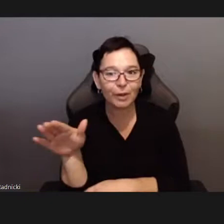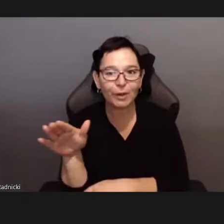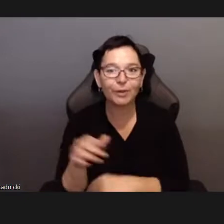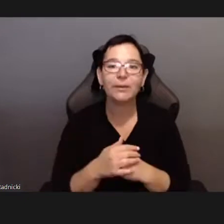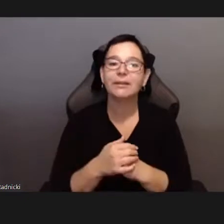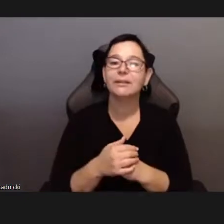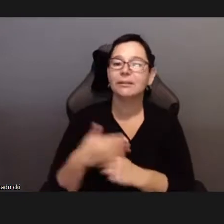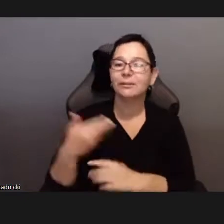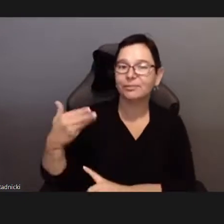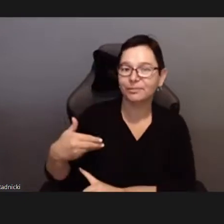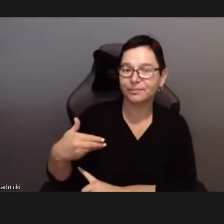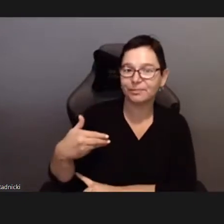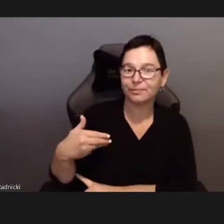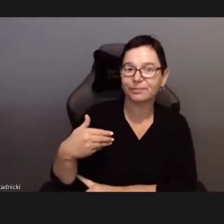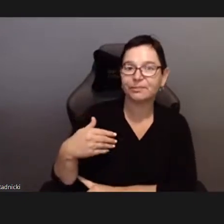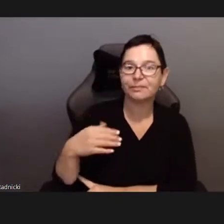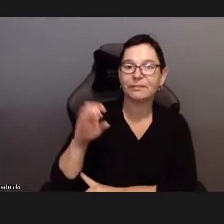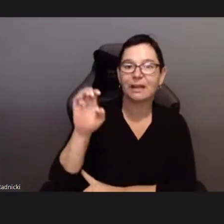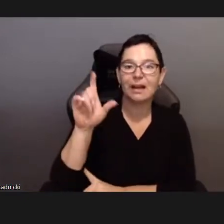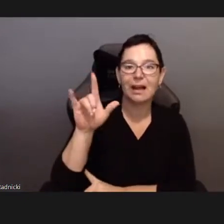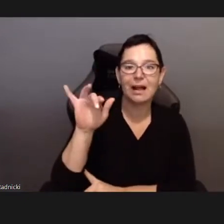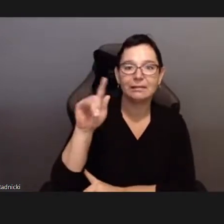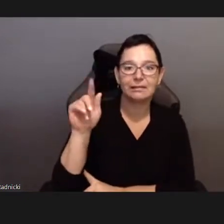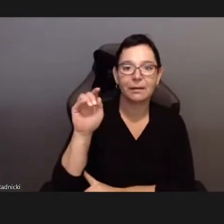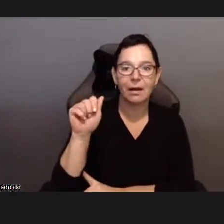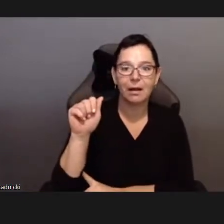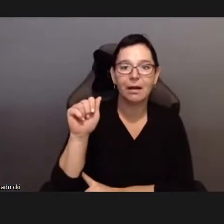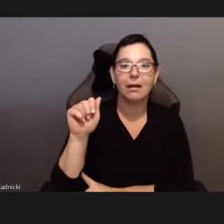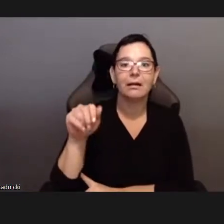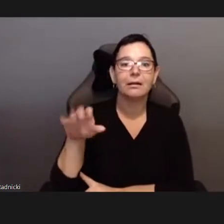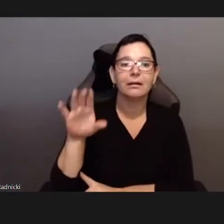Alright, we’re all set to begin.